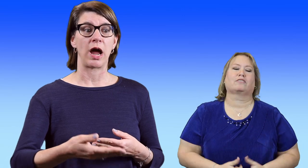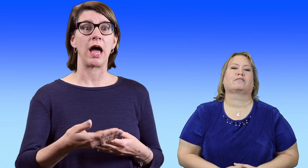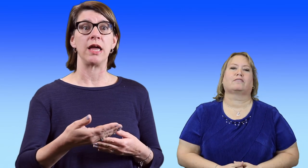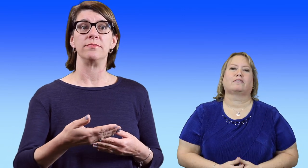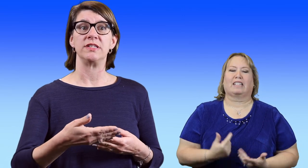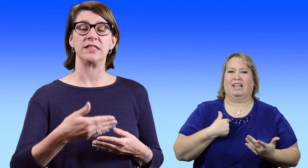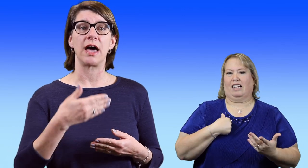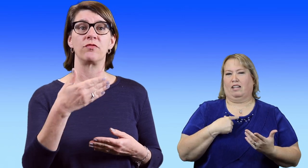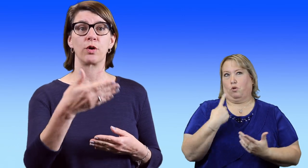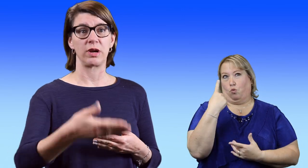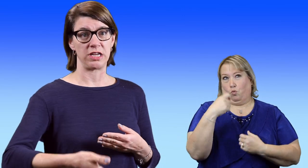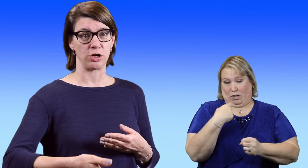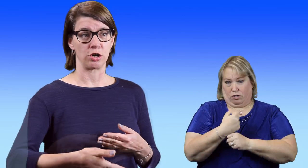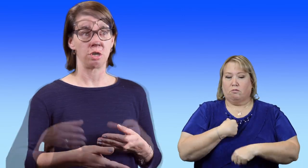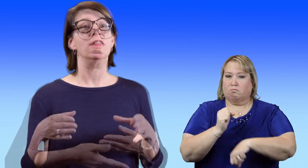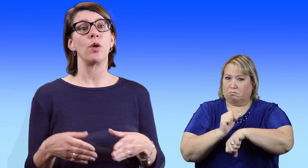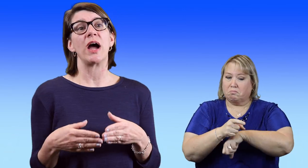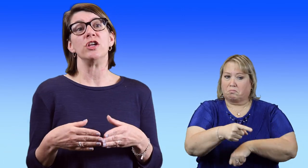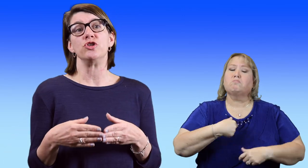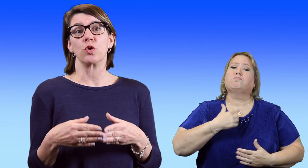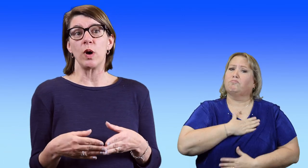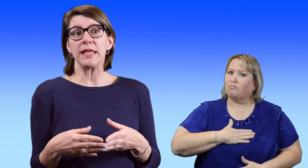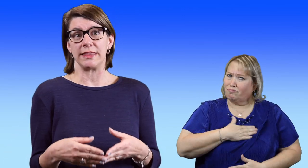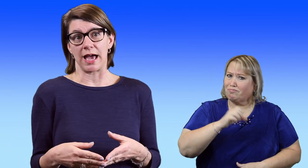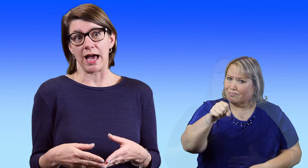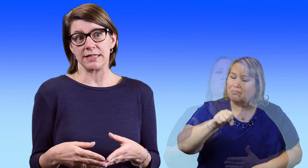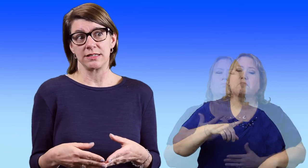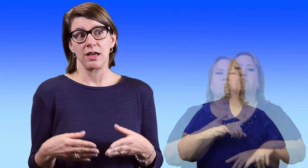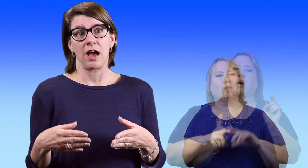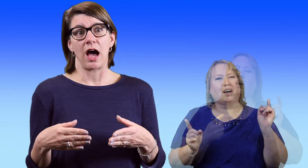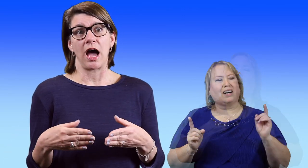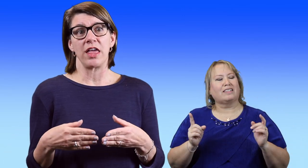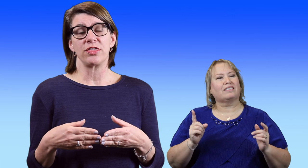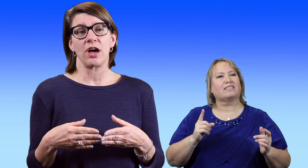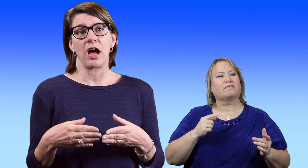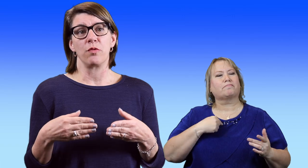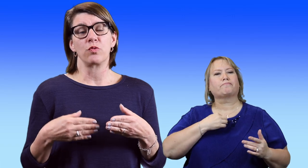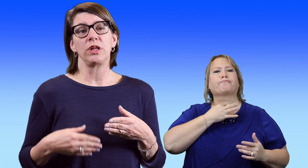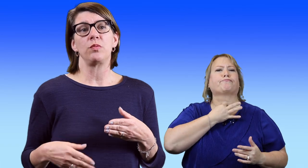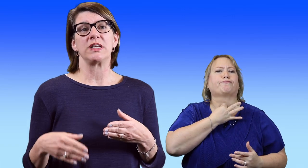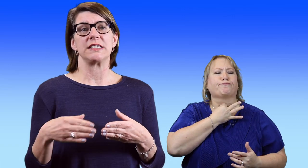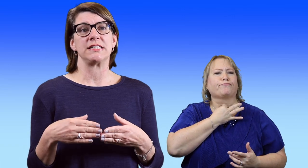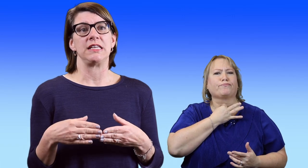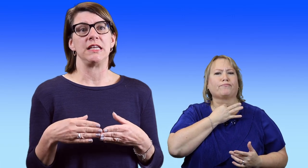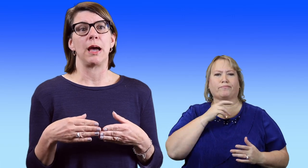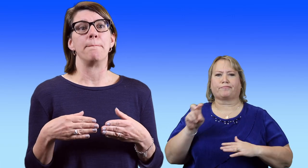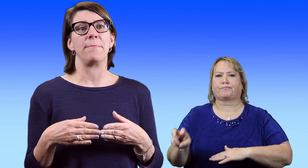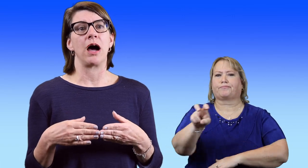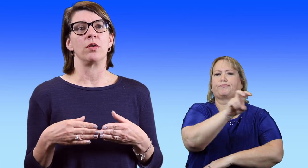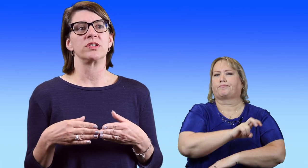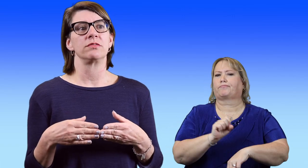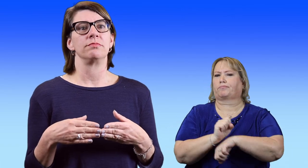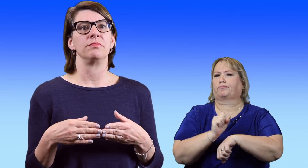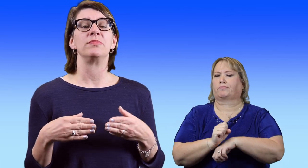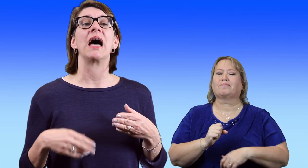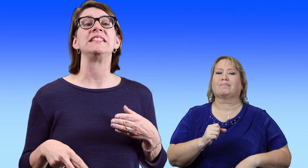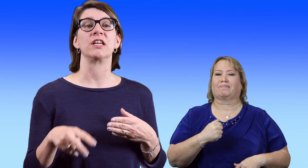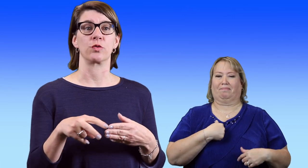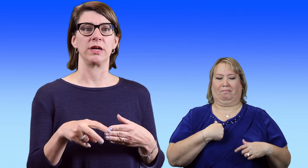I did that for a year and although I enjoyed that, I thought I really wanted to see about itinerate [phonetic].